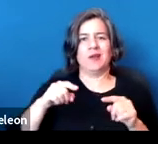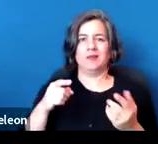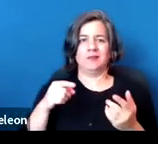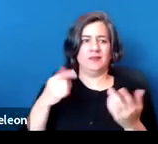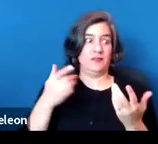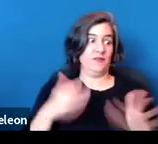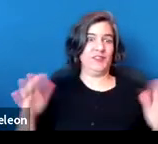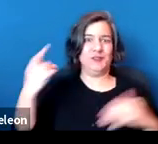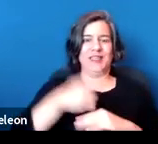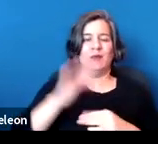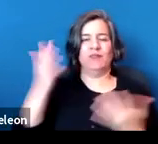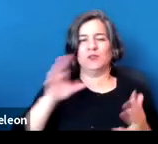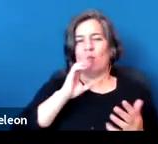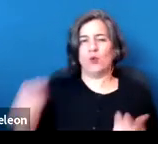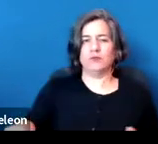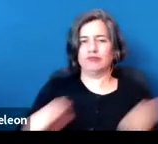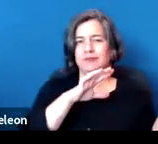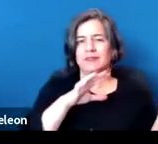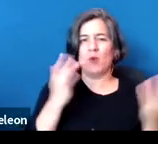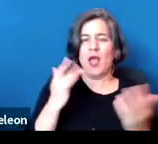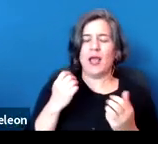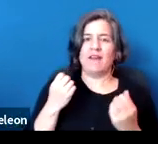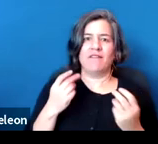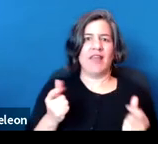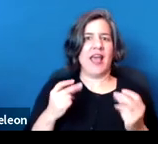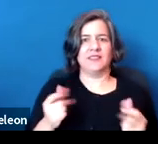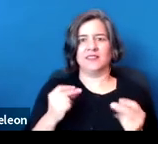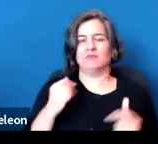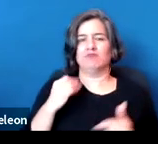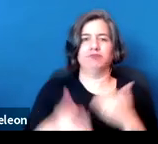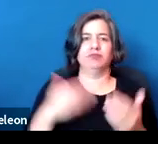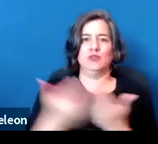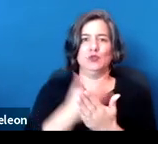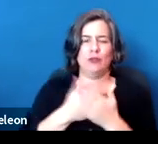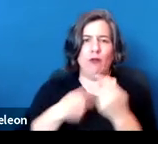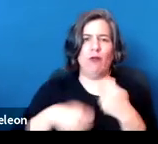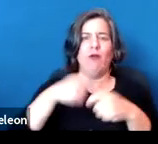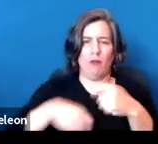And again, it may be, but what's going to happen on all of these questions is a burst of litigations that's going to filter up to the appellate court. So we came as far as we could in preparing today's presentation, but it's probably going